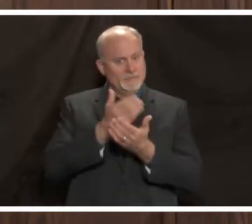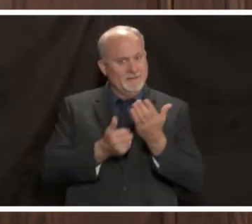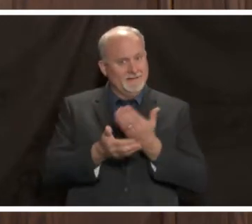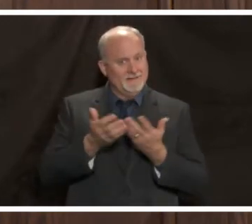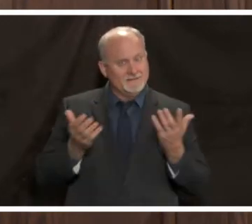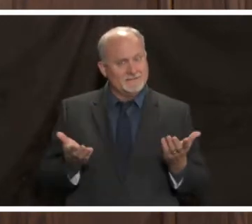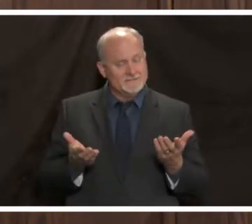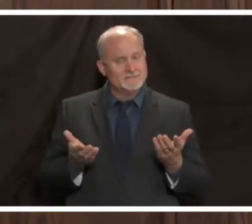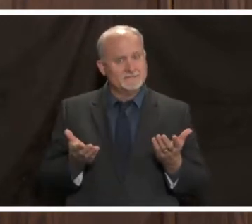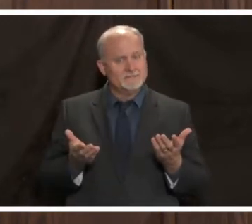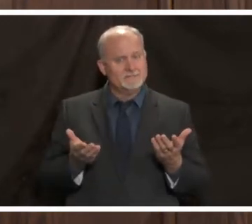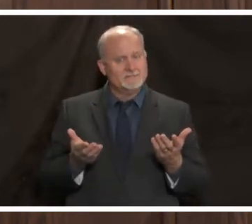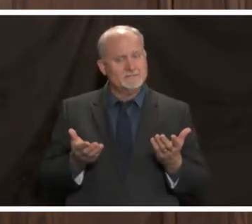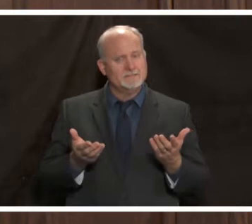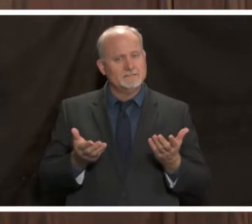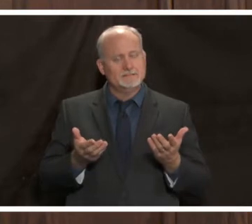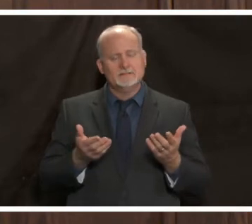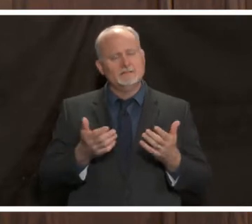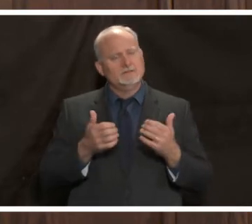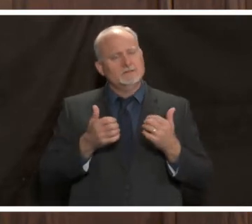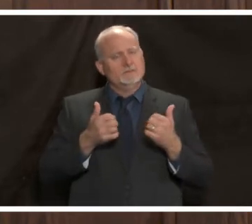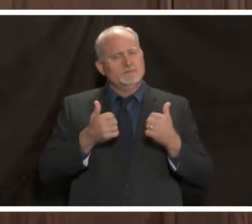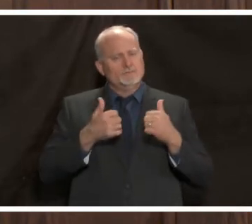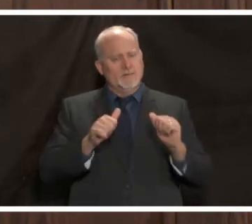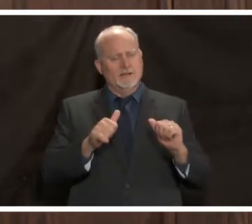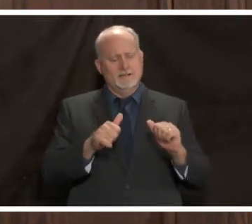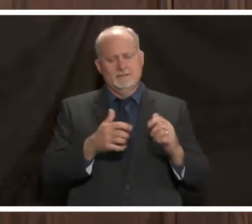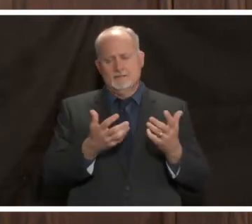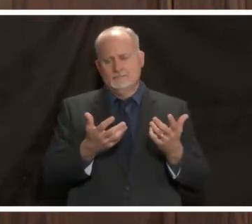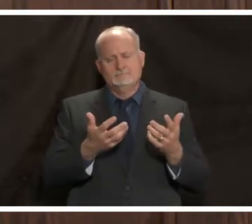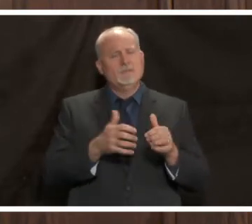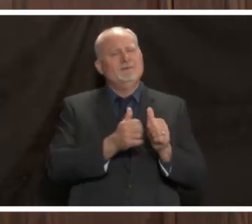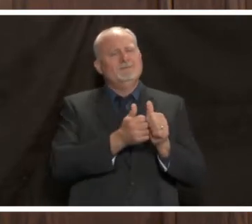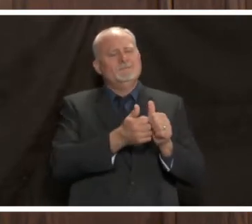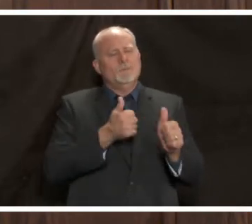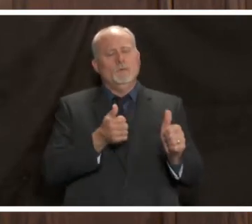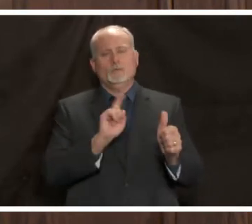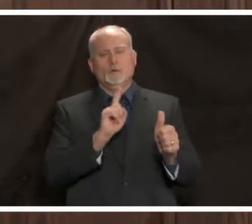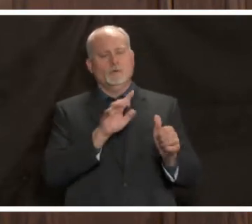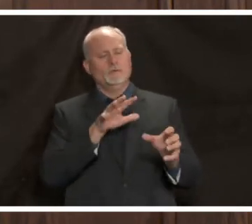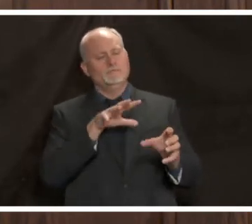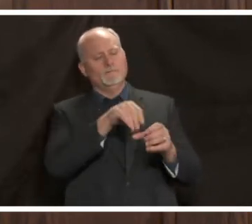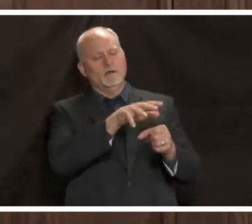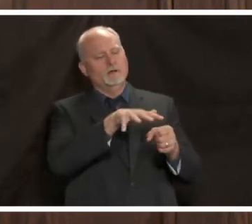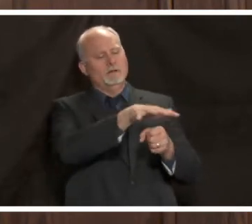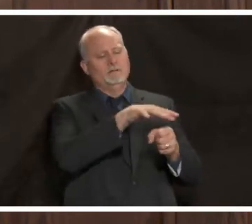and trying to avoid situations where we're around other people who aren't wearing masks